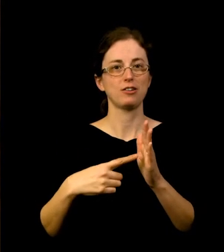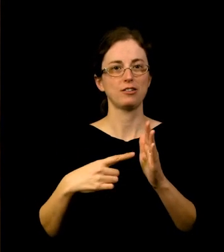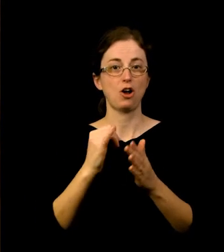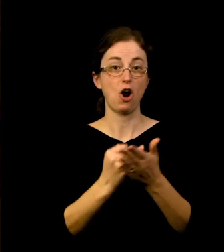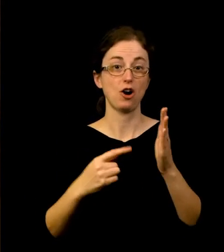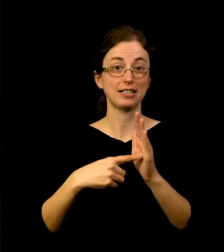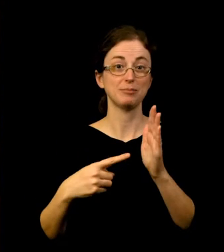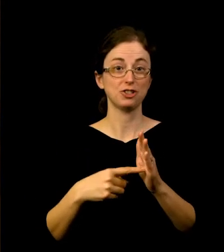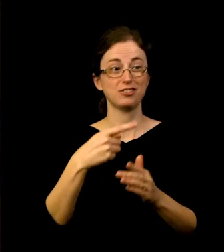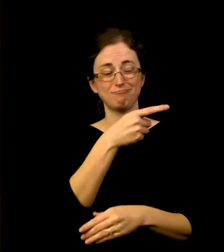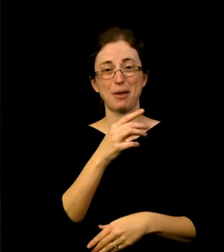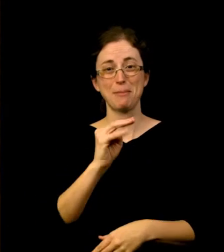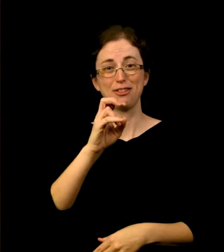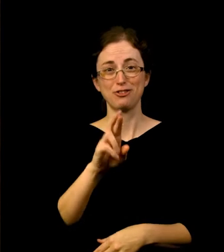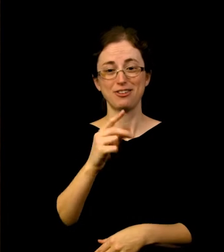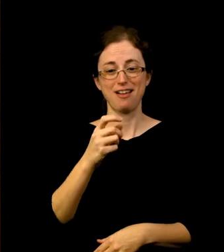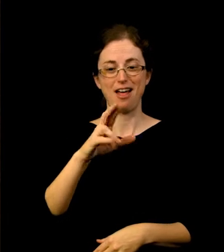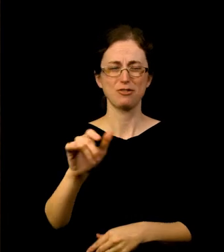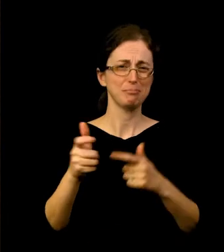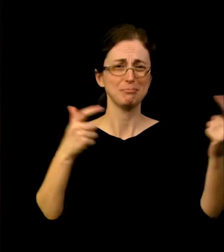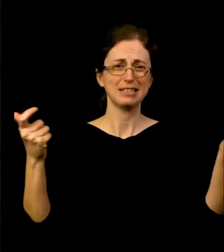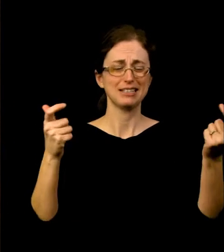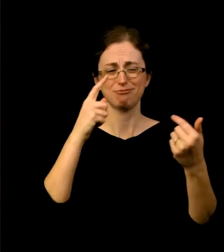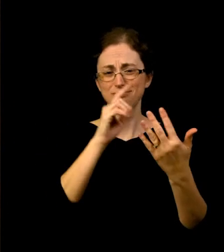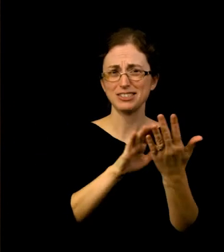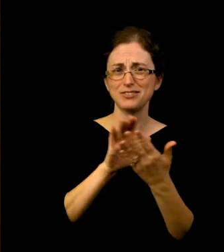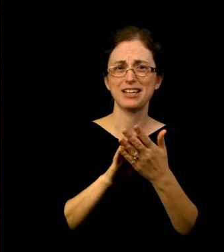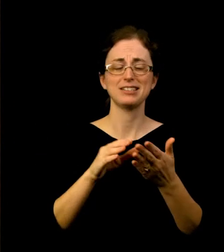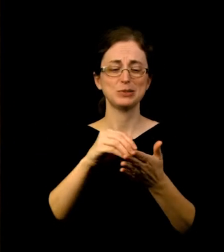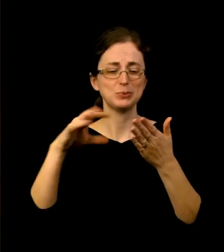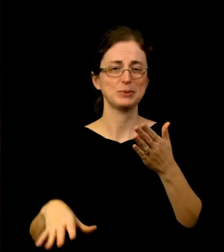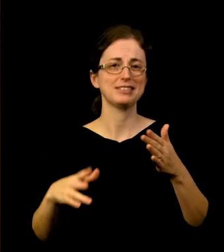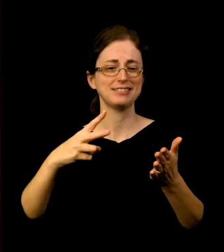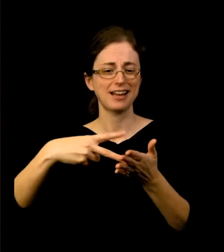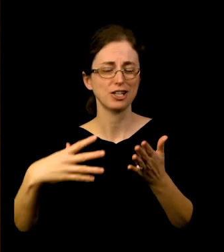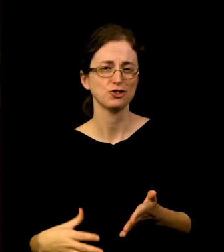It would be a big in-person event where student dancers and actors and